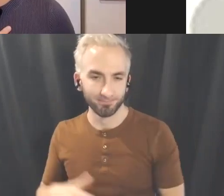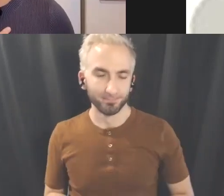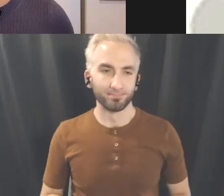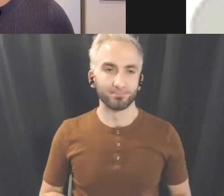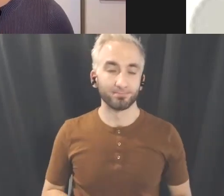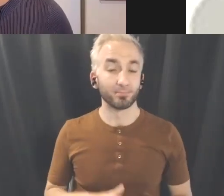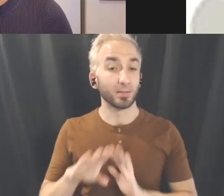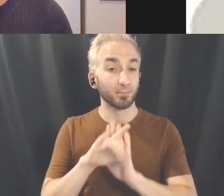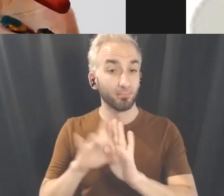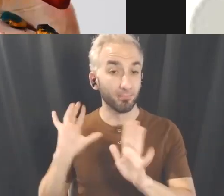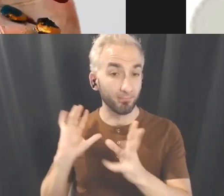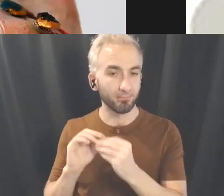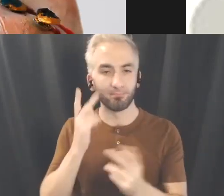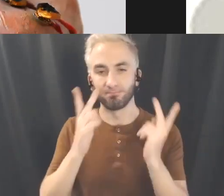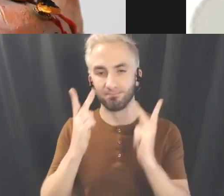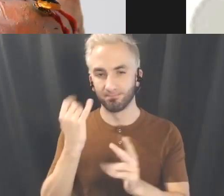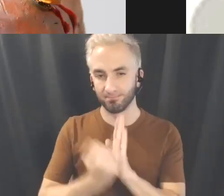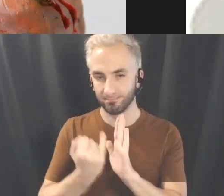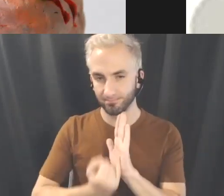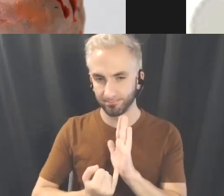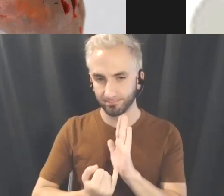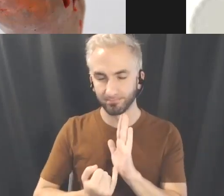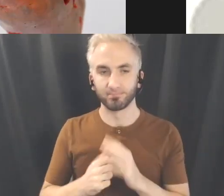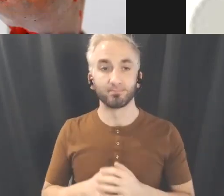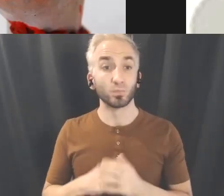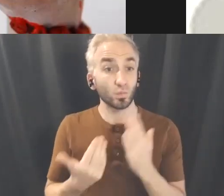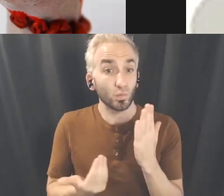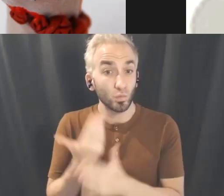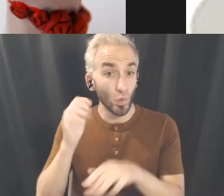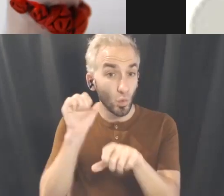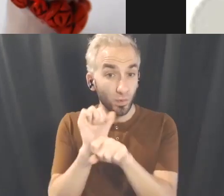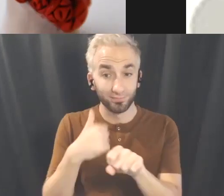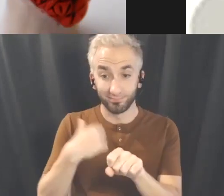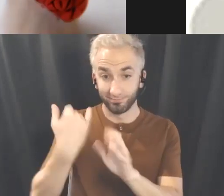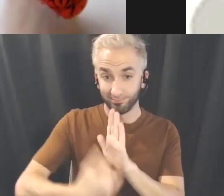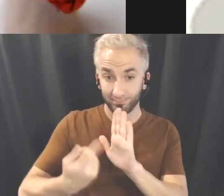My background is in visual arts so when I create new works I draw a lot of inspiration